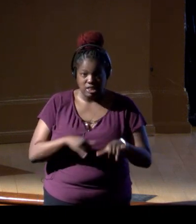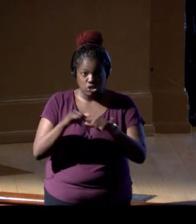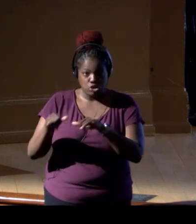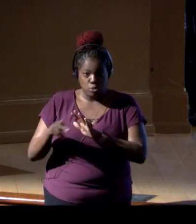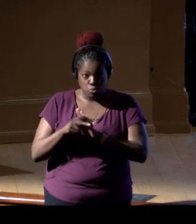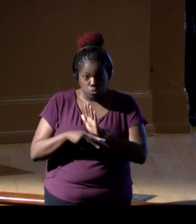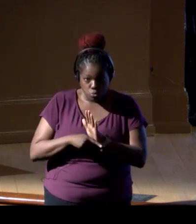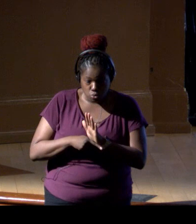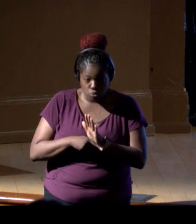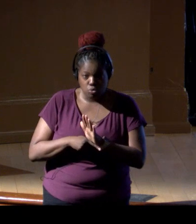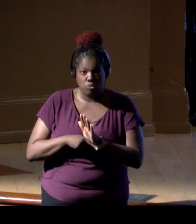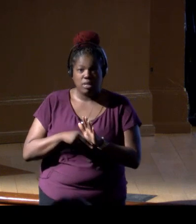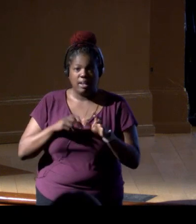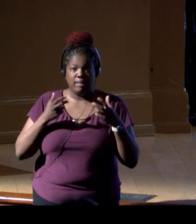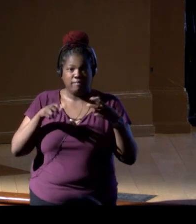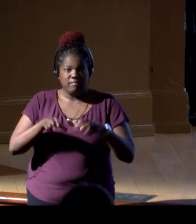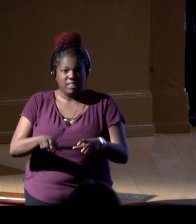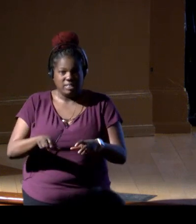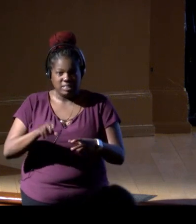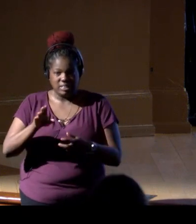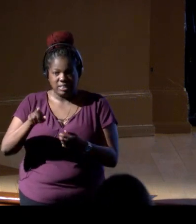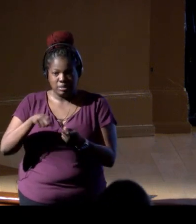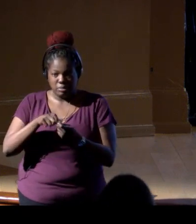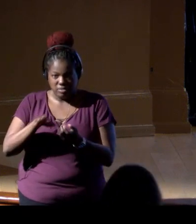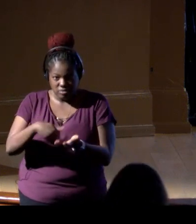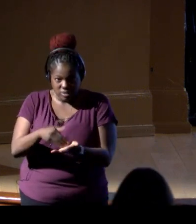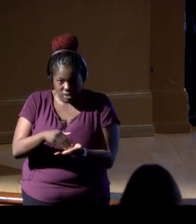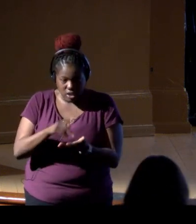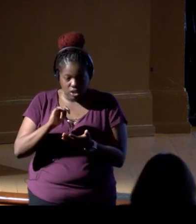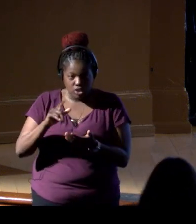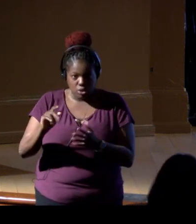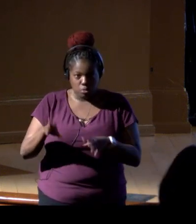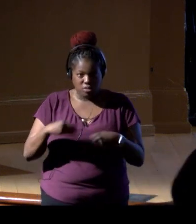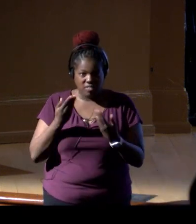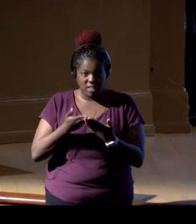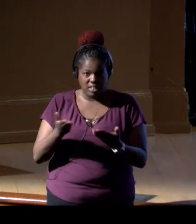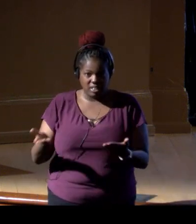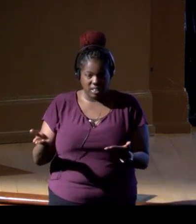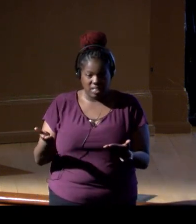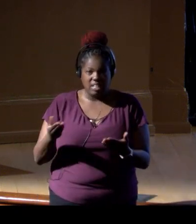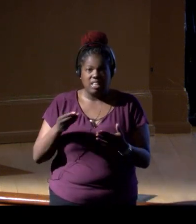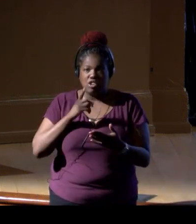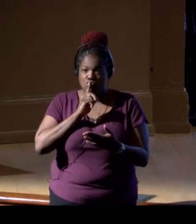investing in centralized tools, and providing guidance that explicitly empowers authorities